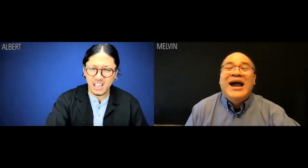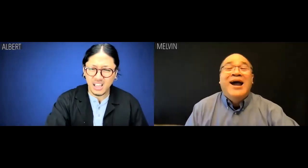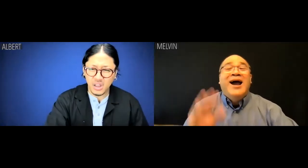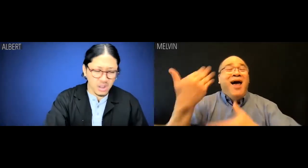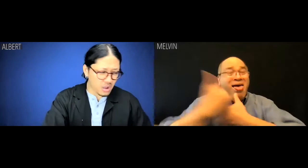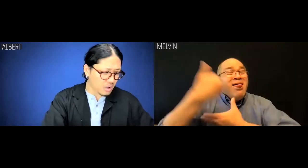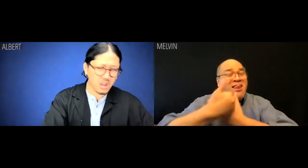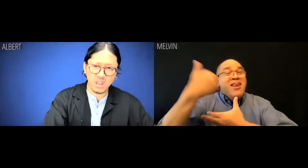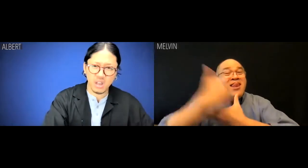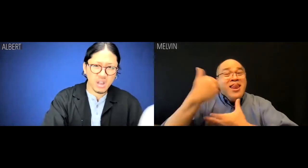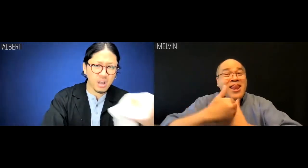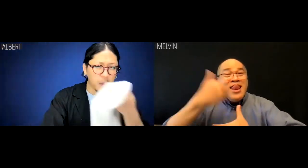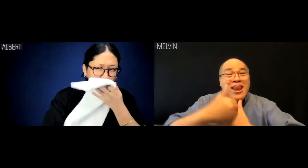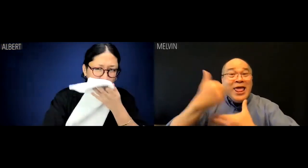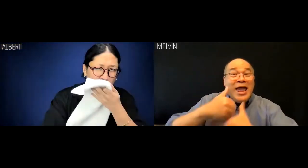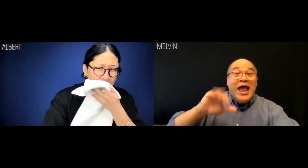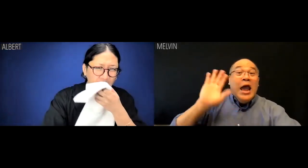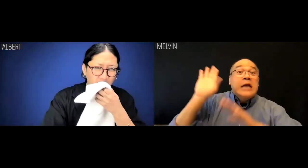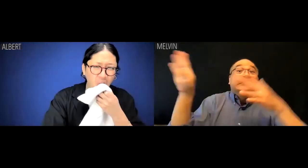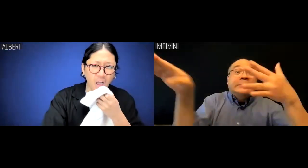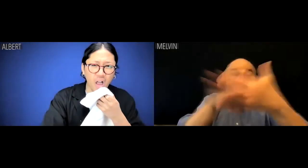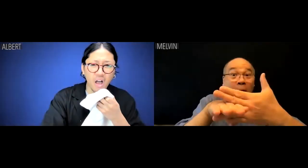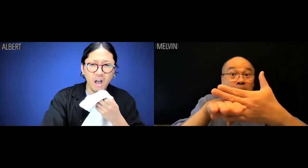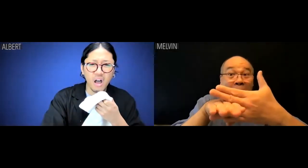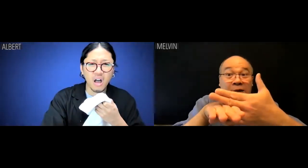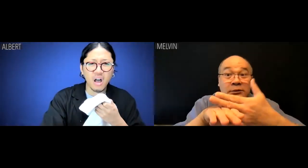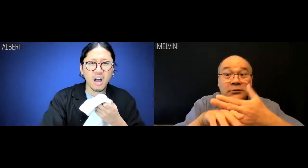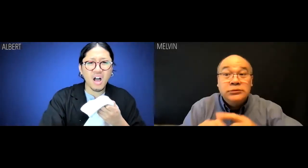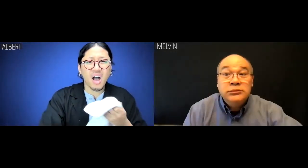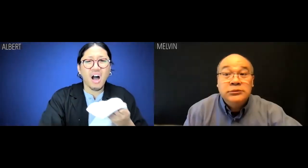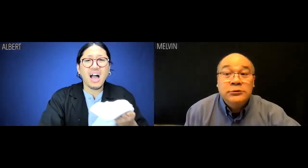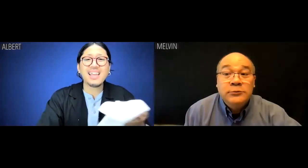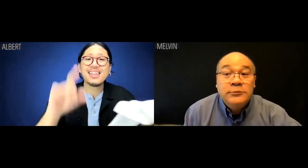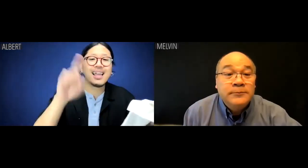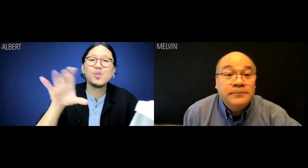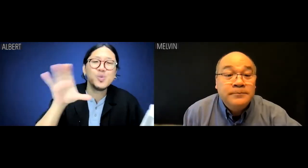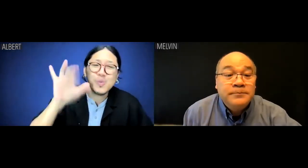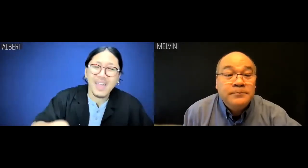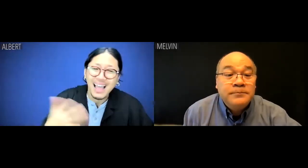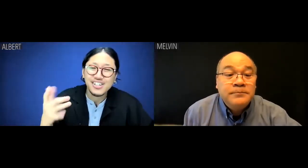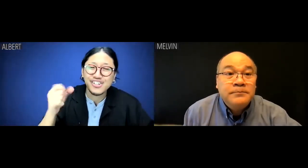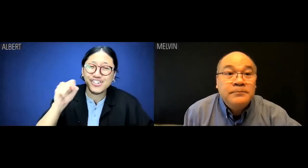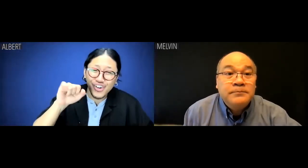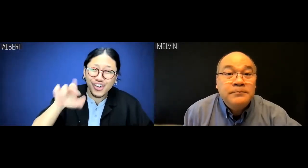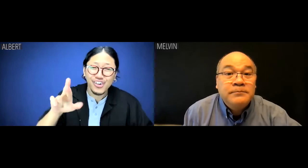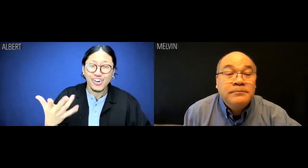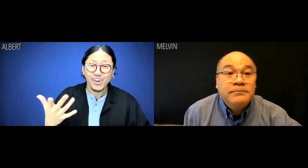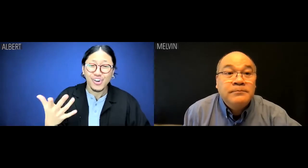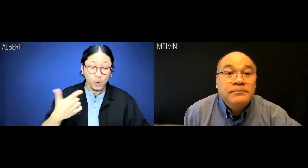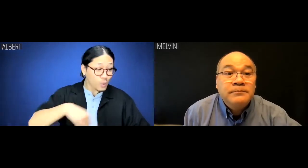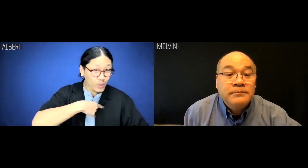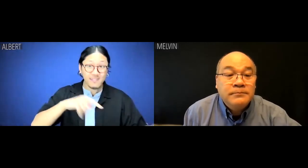Melvin: Can you at least take a break? You’re bugging me out. Albert: I can't do that, sir.